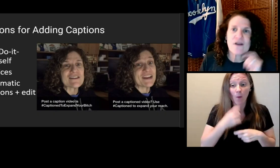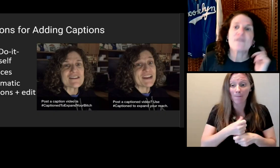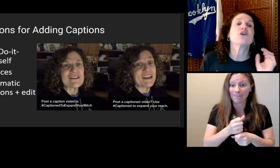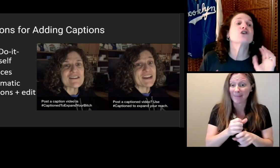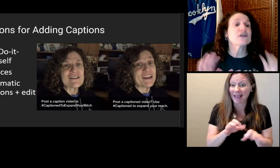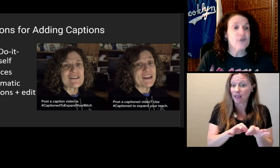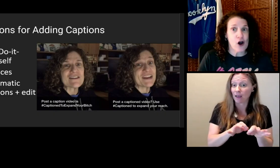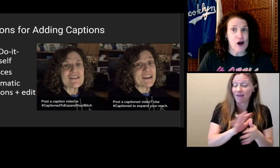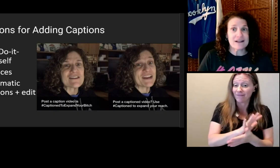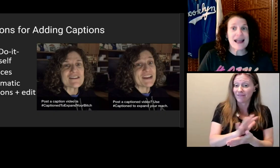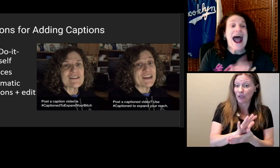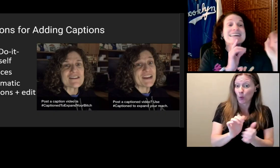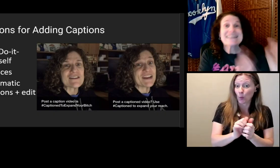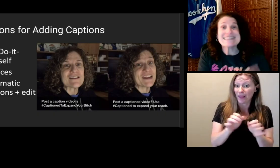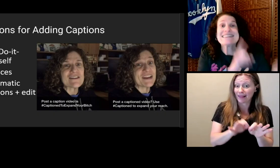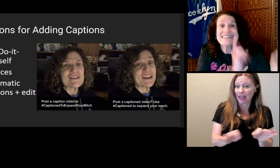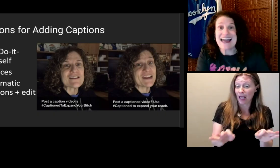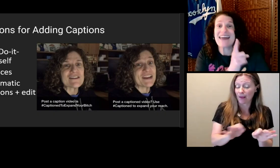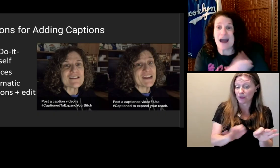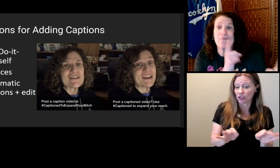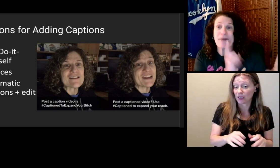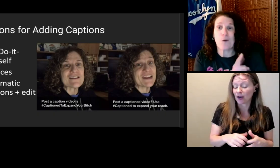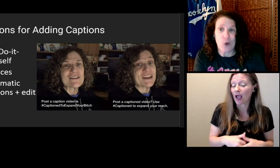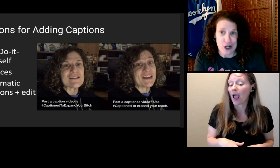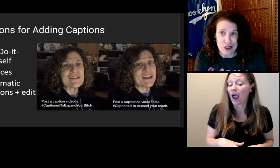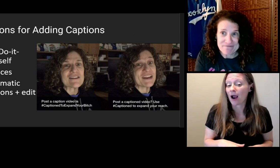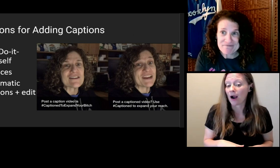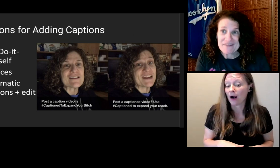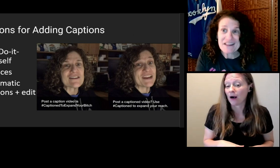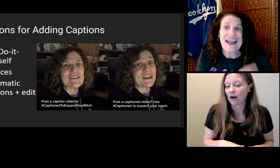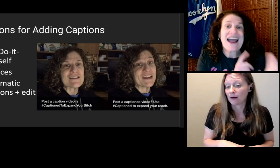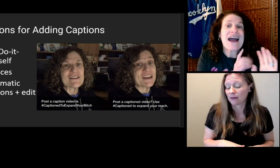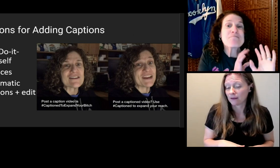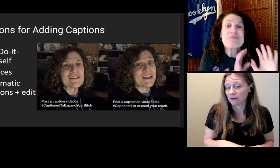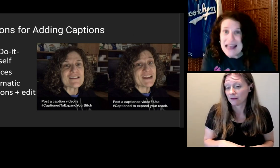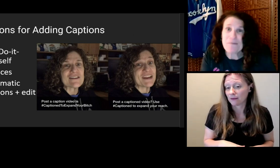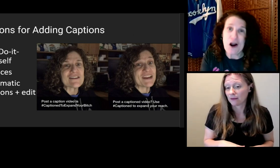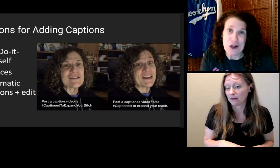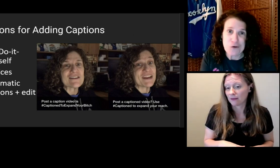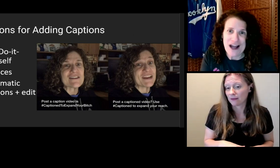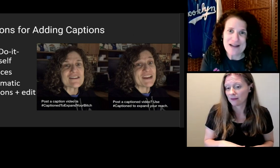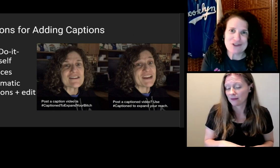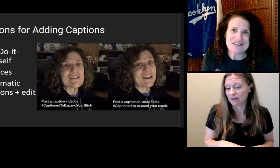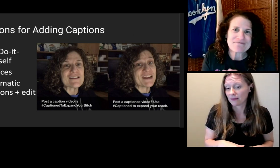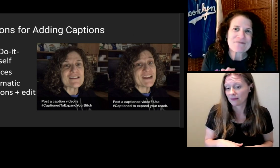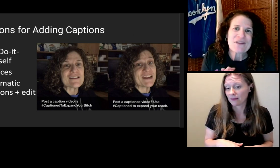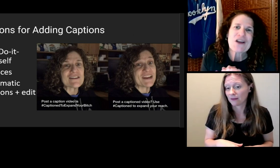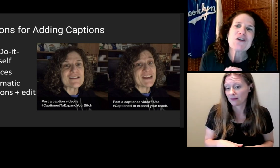First of all, I didn't say autocraptions. You have three options for captioning.